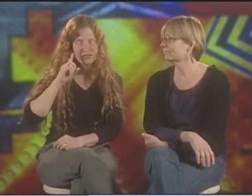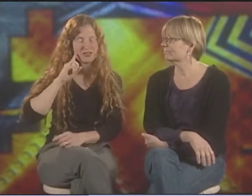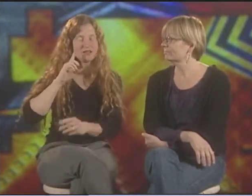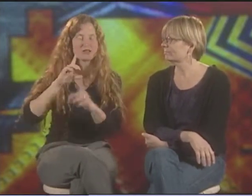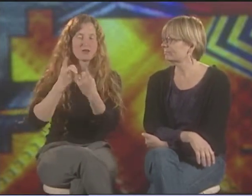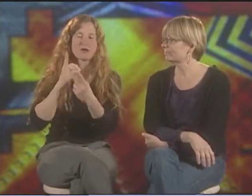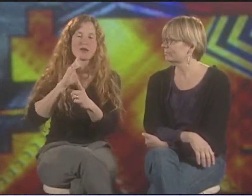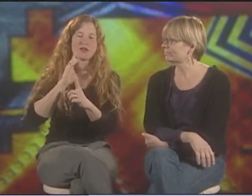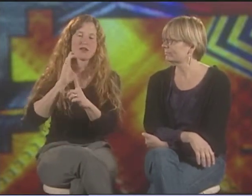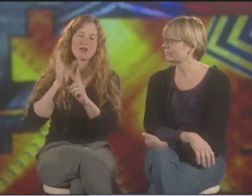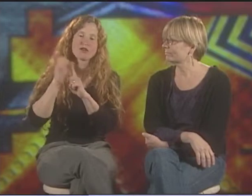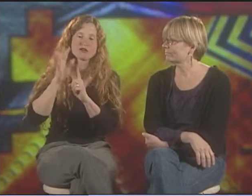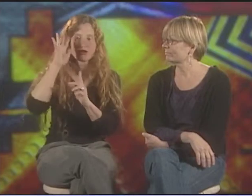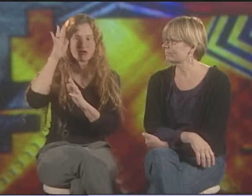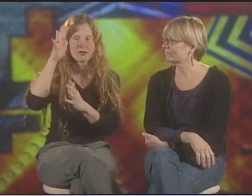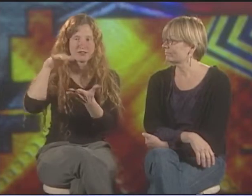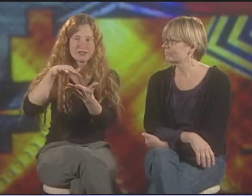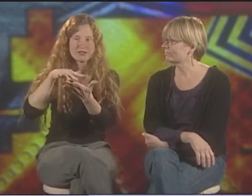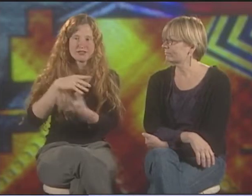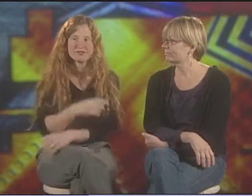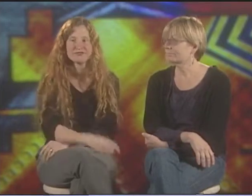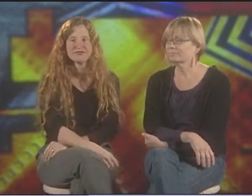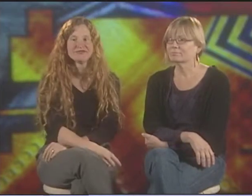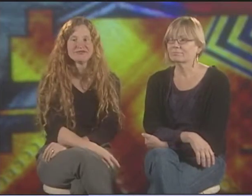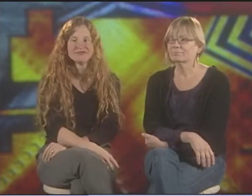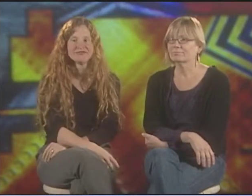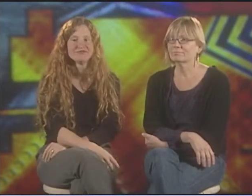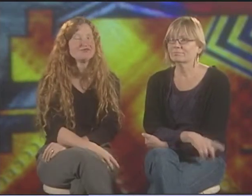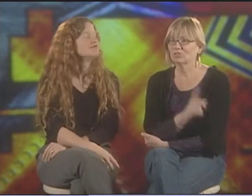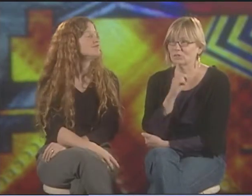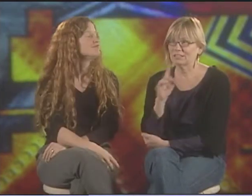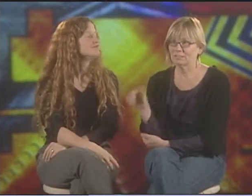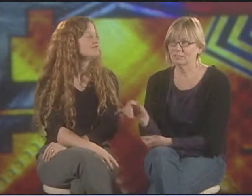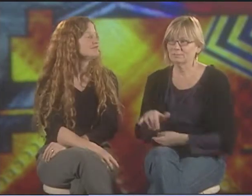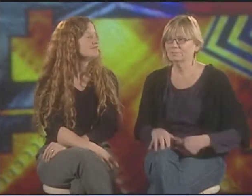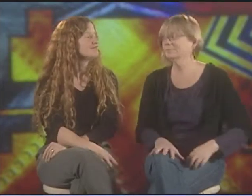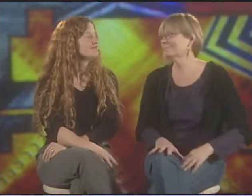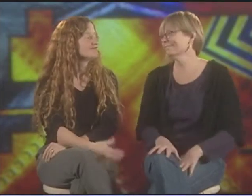I'M A PROFESSOR AT NTID IN THE DEPARTMENT OF CULTURAL AND CREATIVE STUDIES.